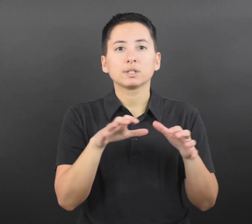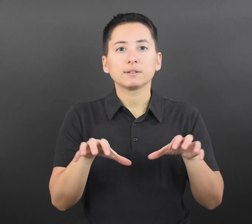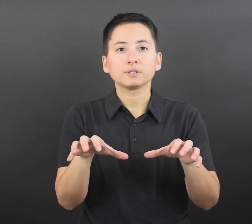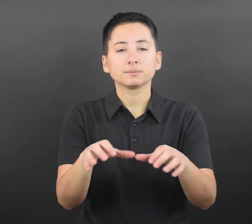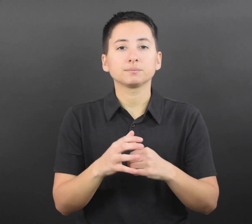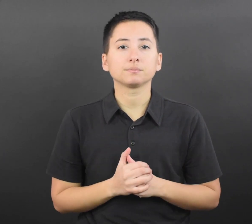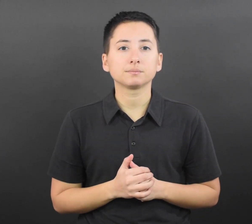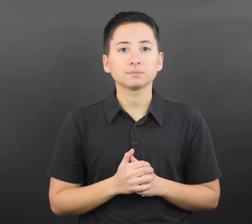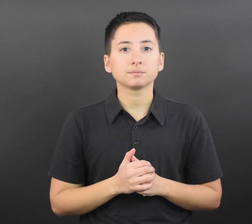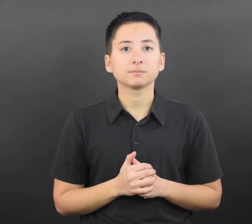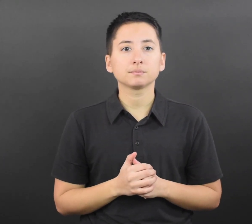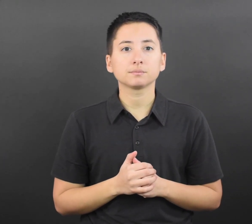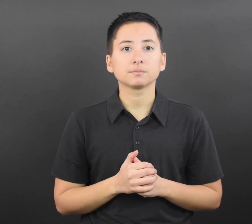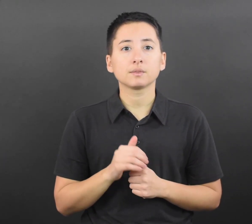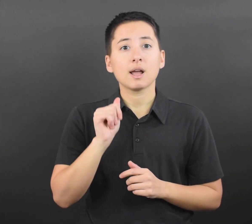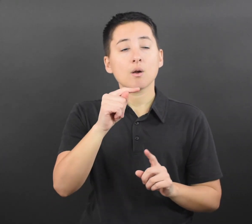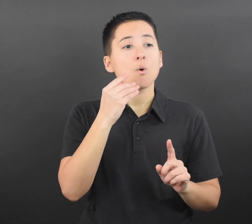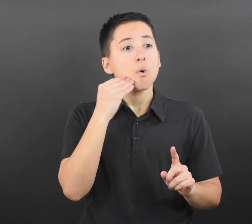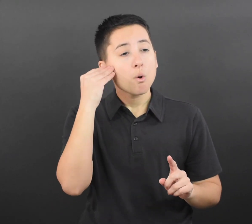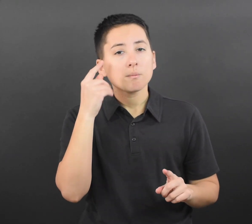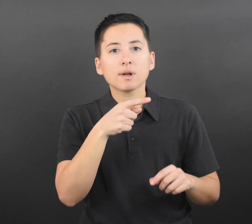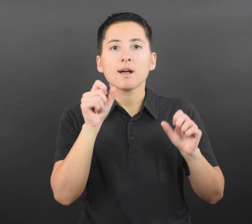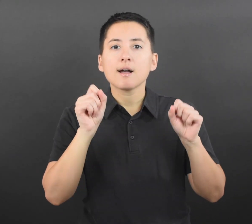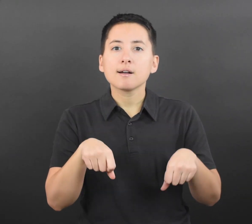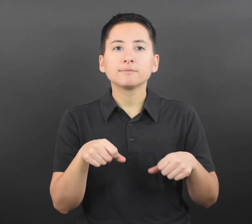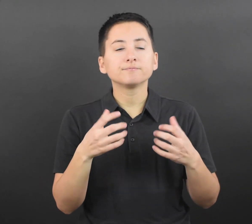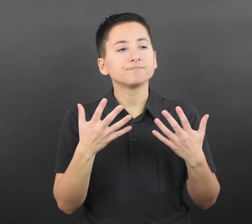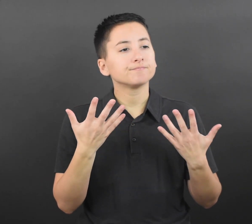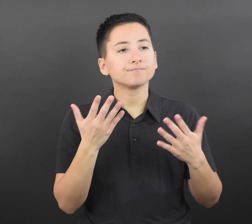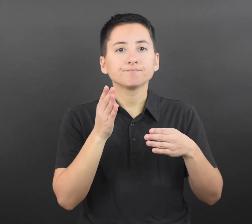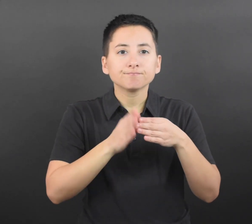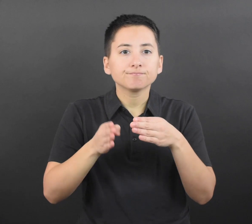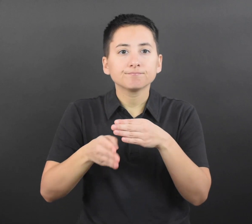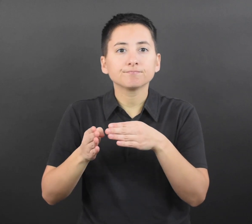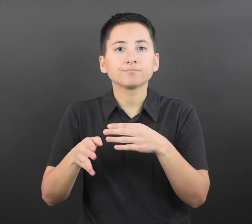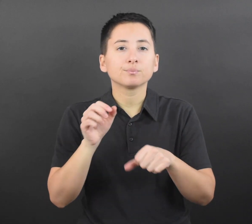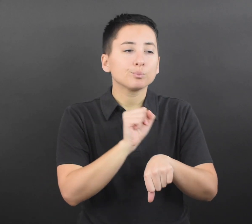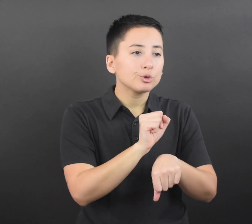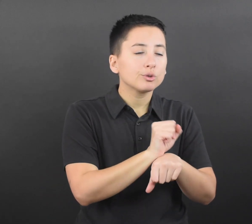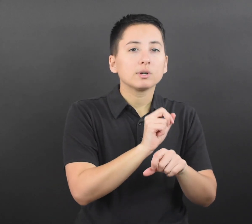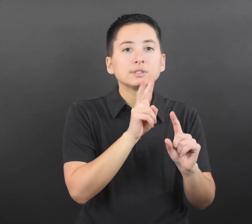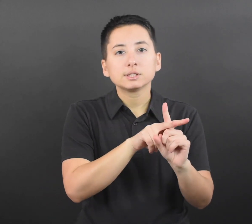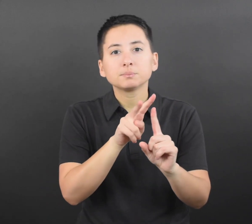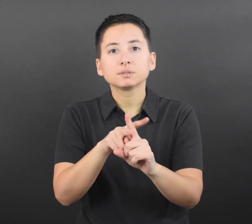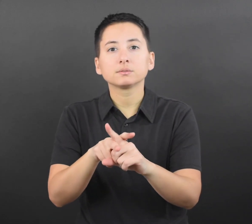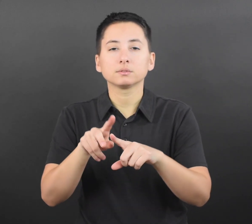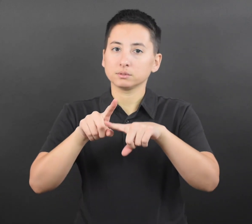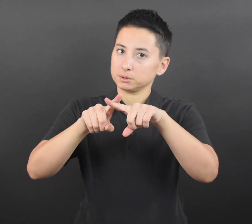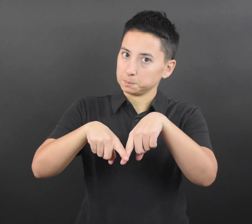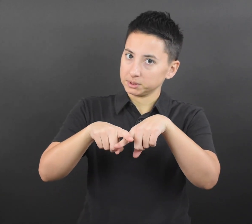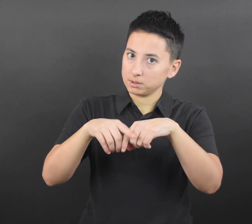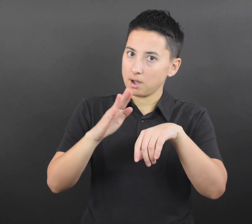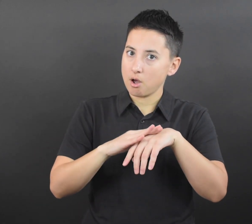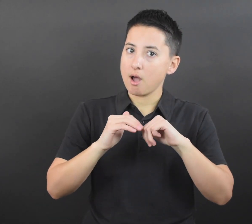during their quarantine period. They may complete work or assignments from home during this time,